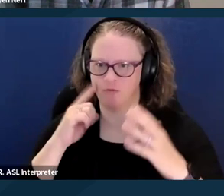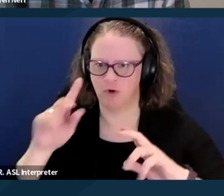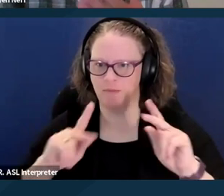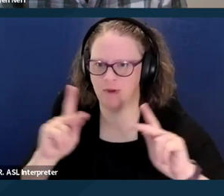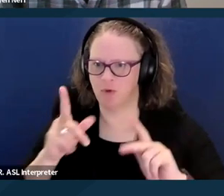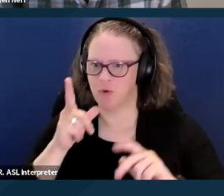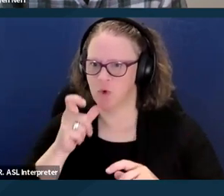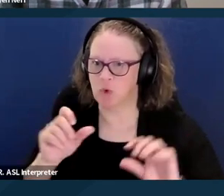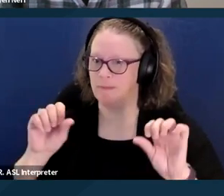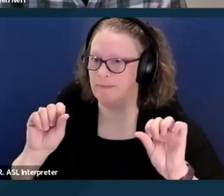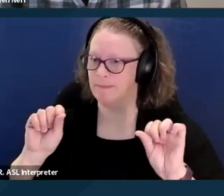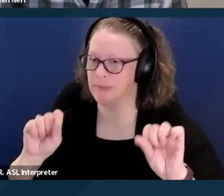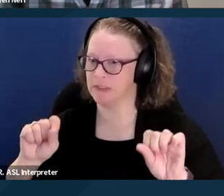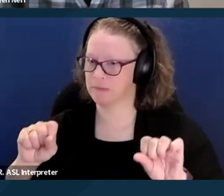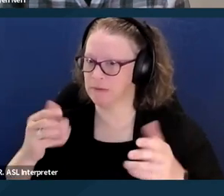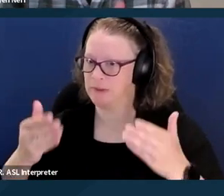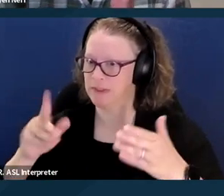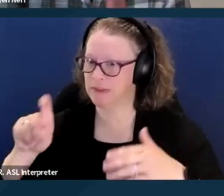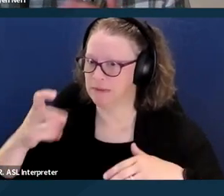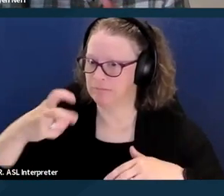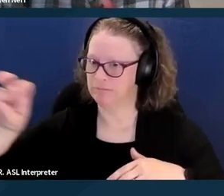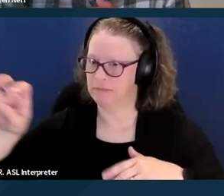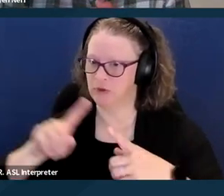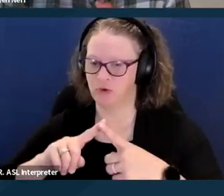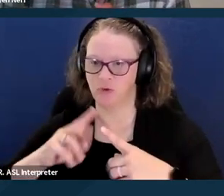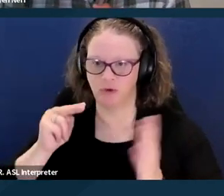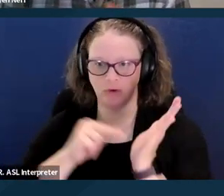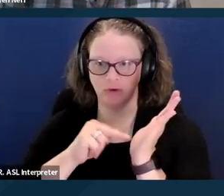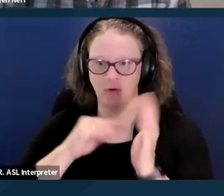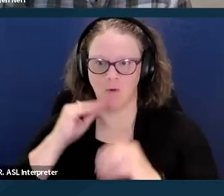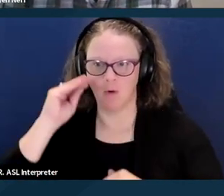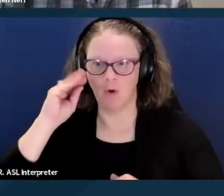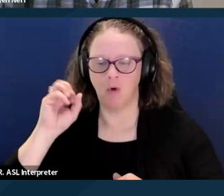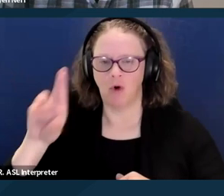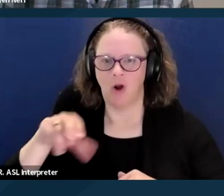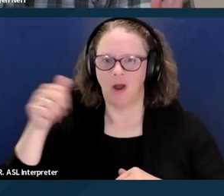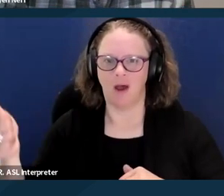or other sort of institutional placement. People who receive this waiver